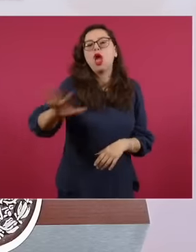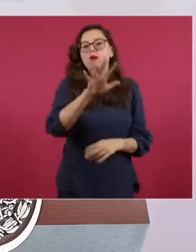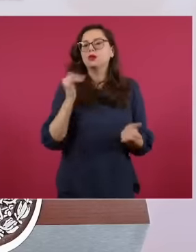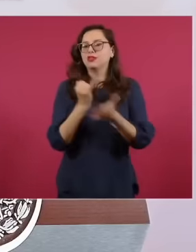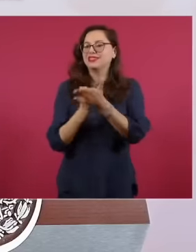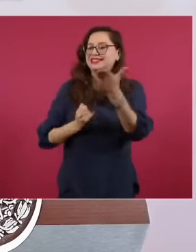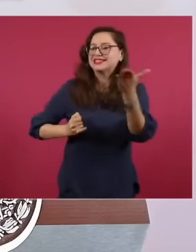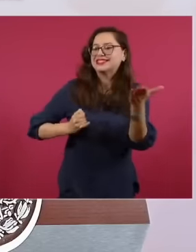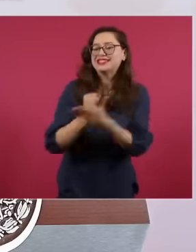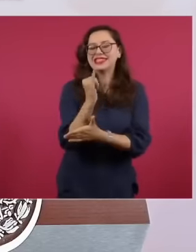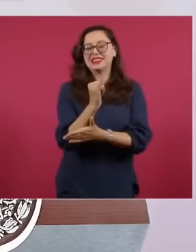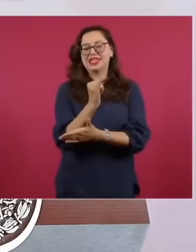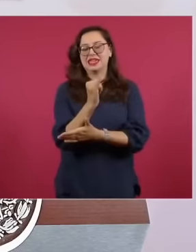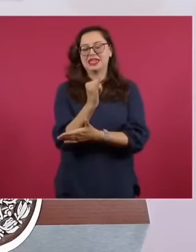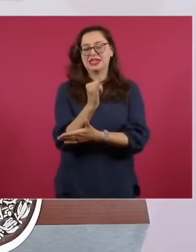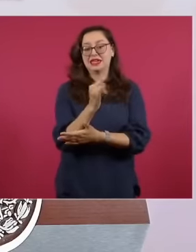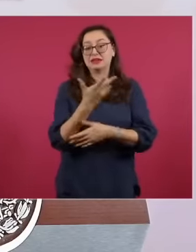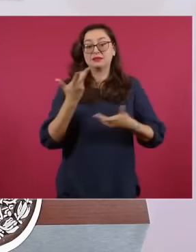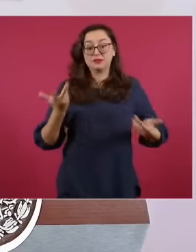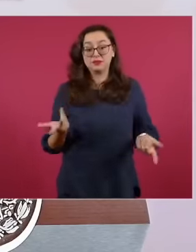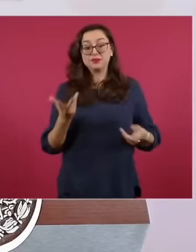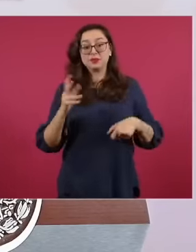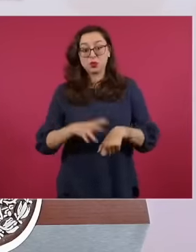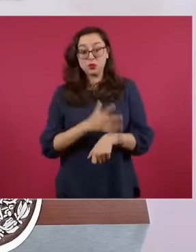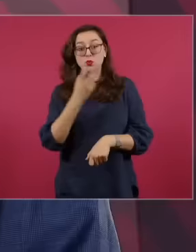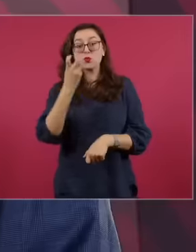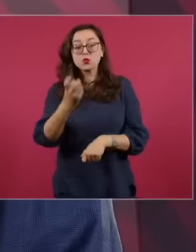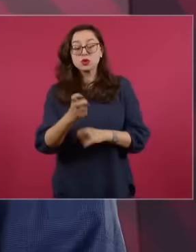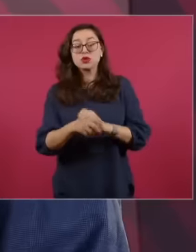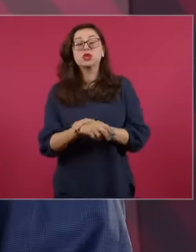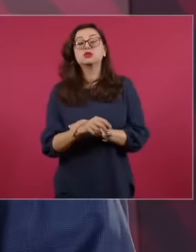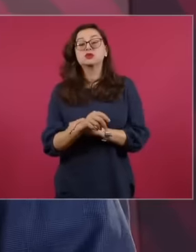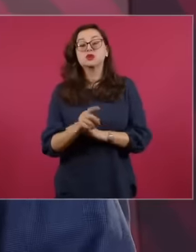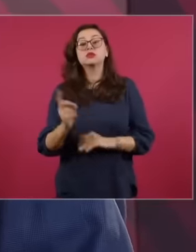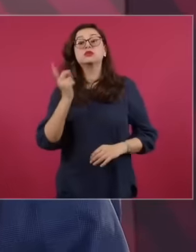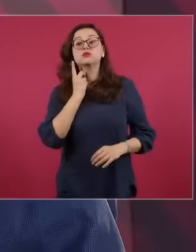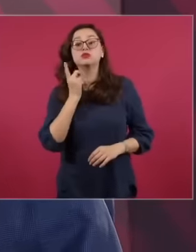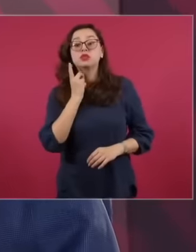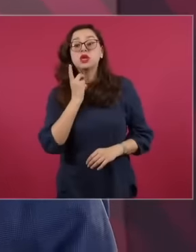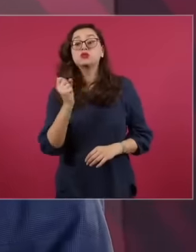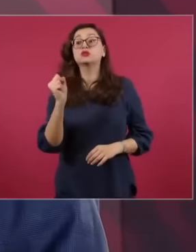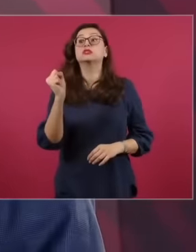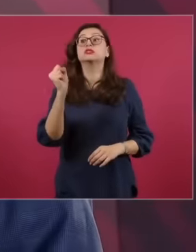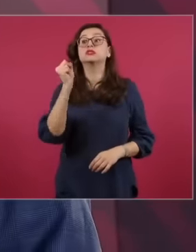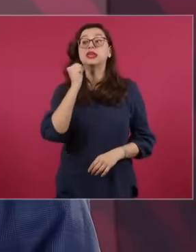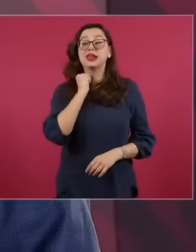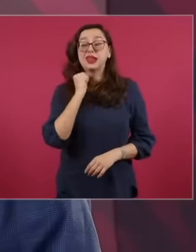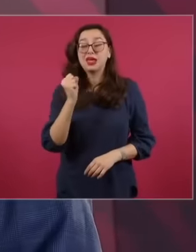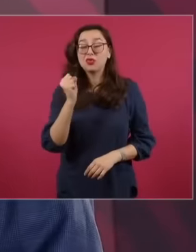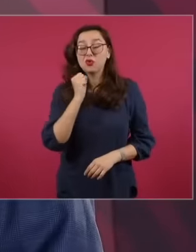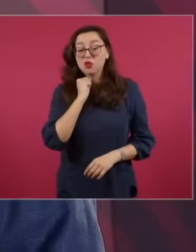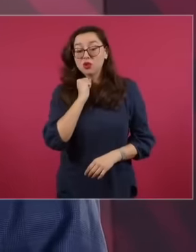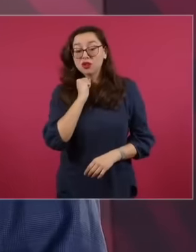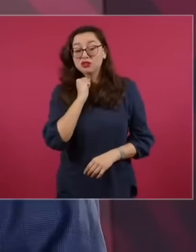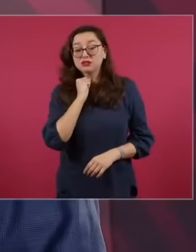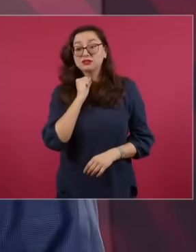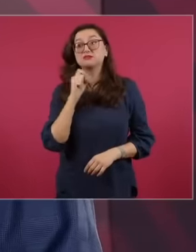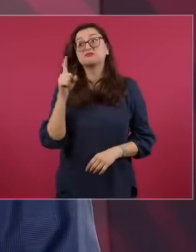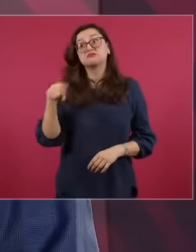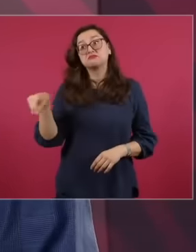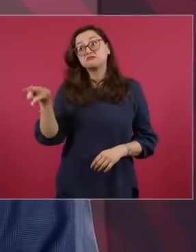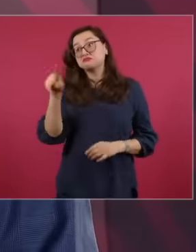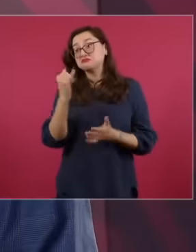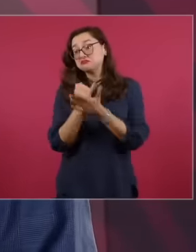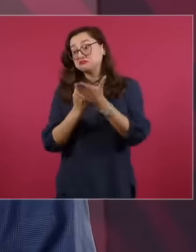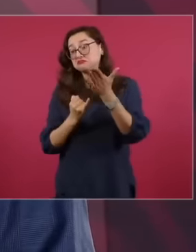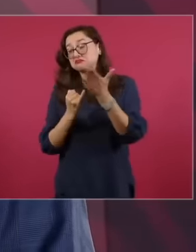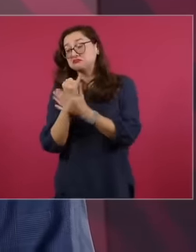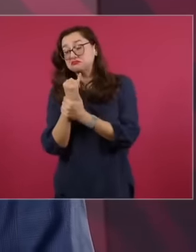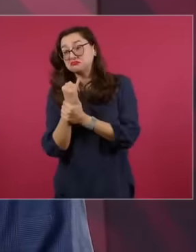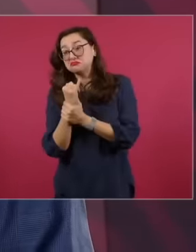That's why it's up to the legislators to decide, it's going to be up to the senators because it's